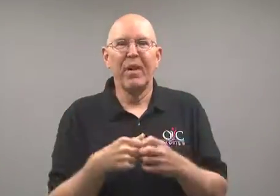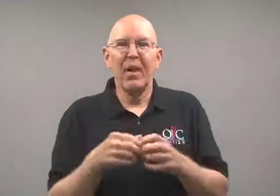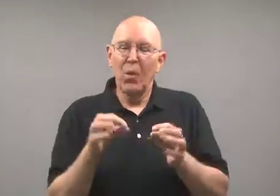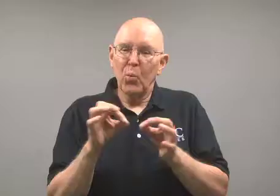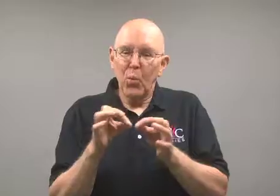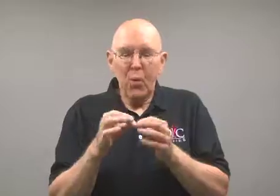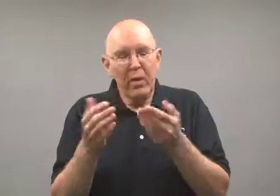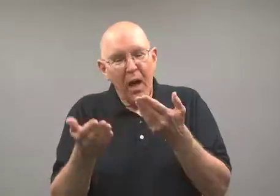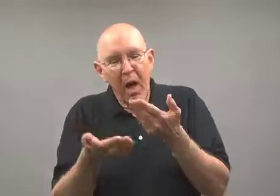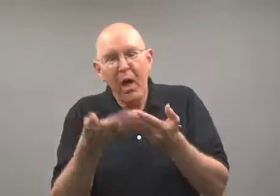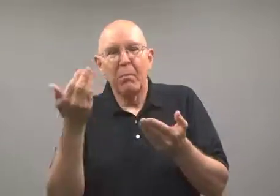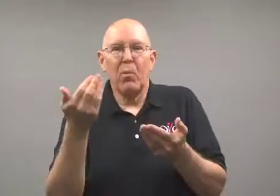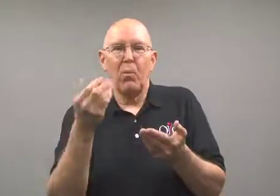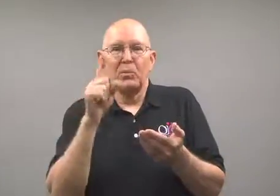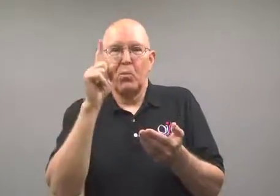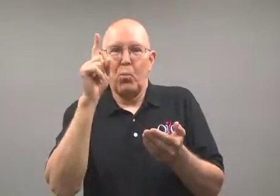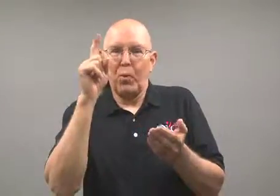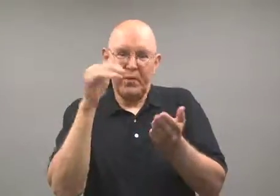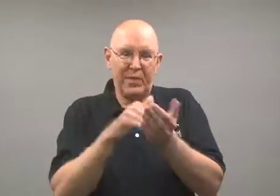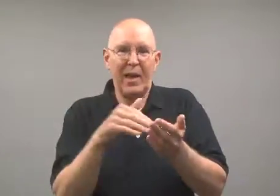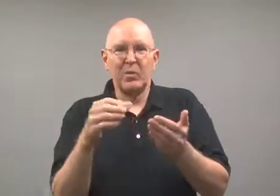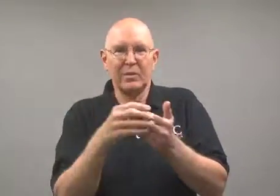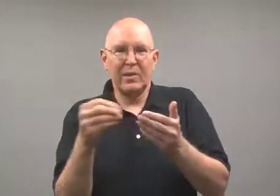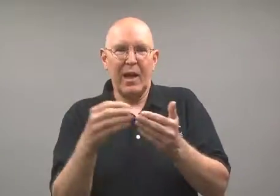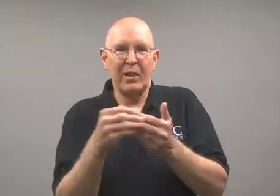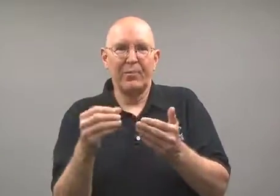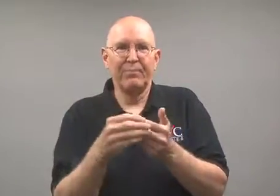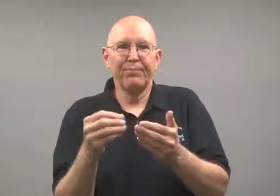It was worth nearly $1000.